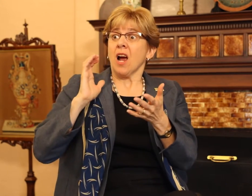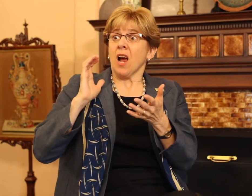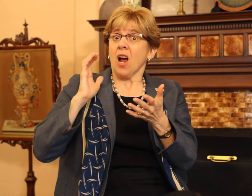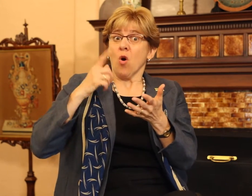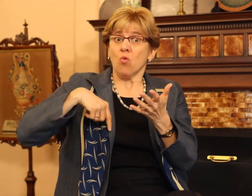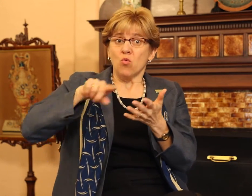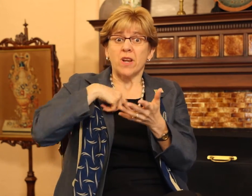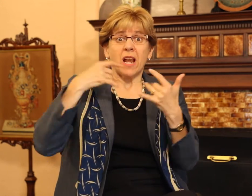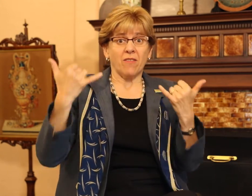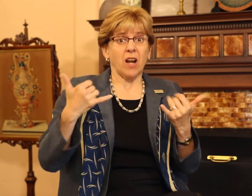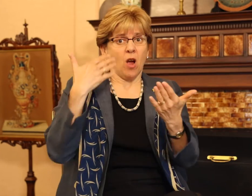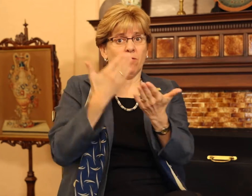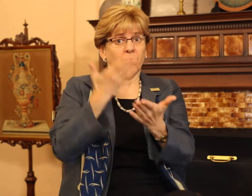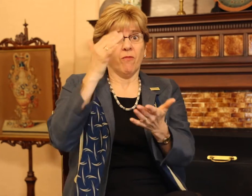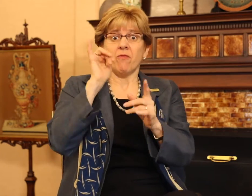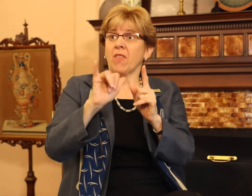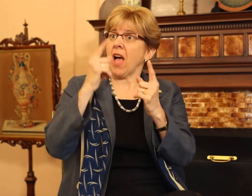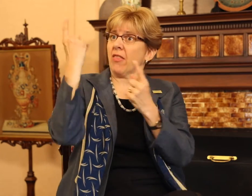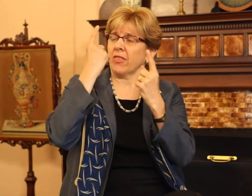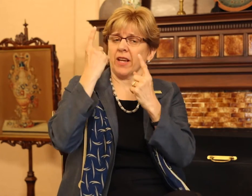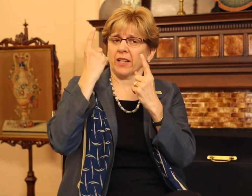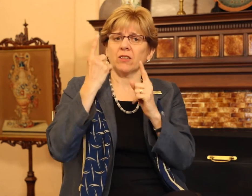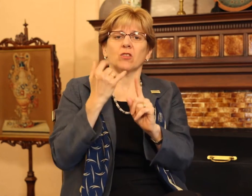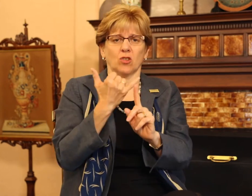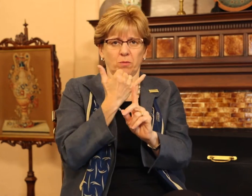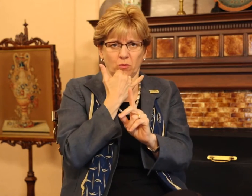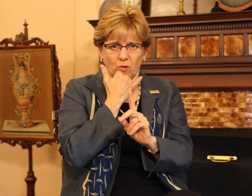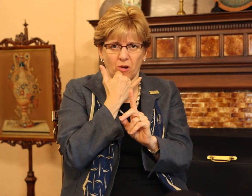have disproved this.